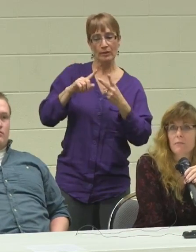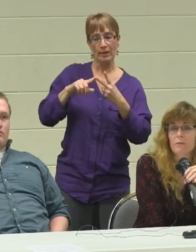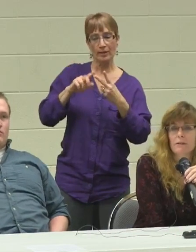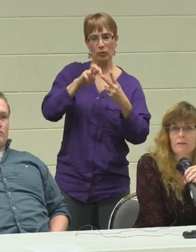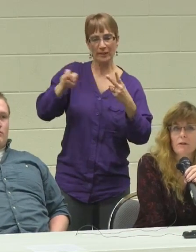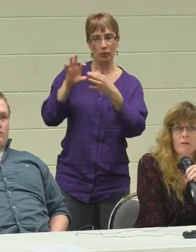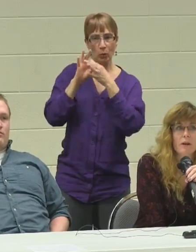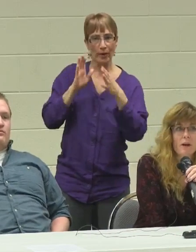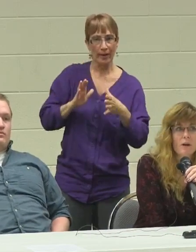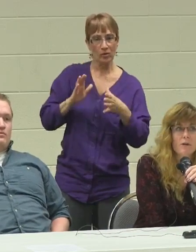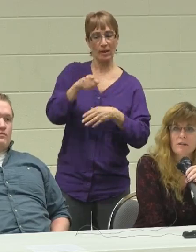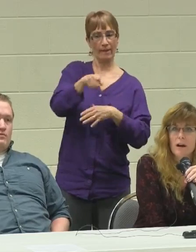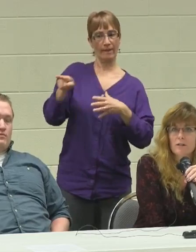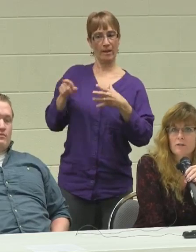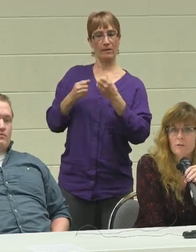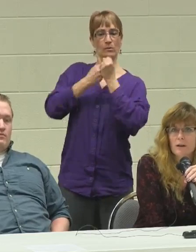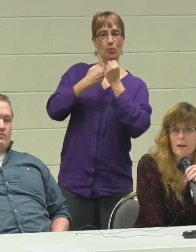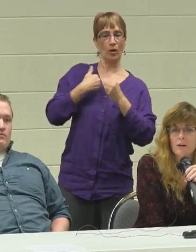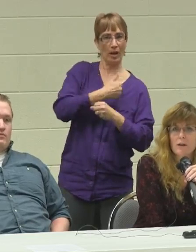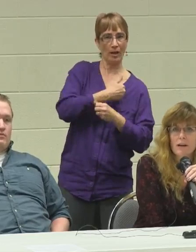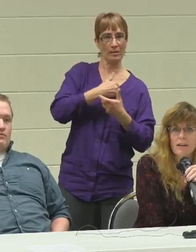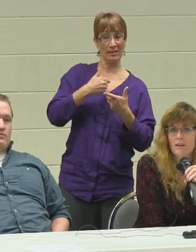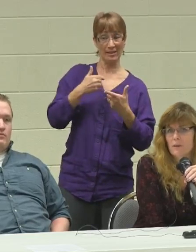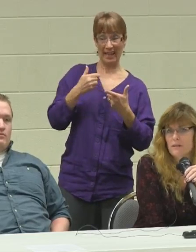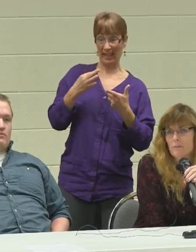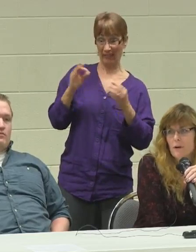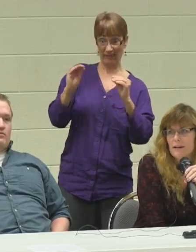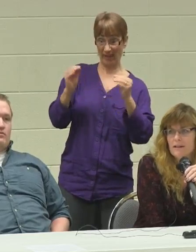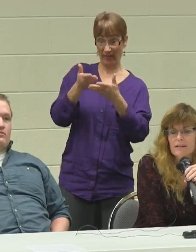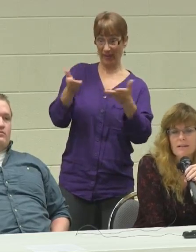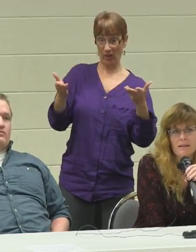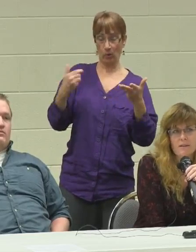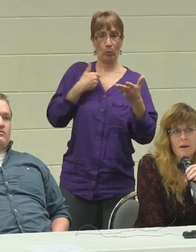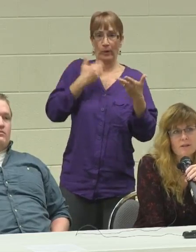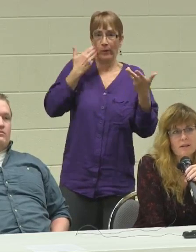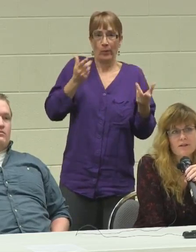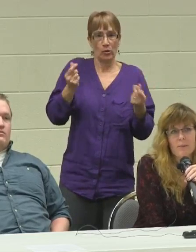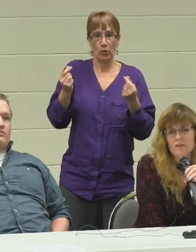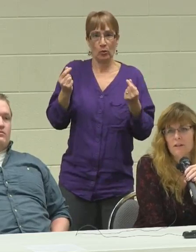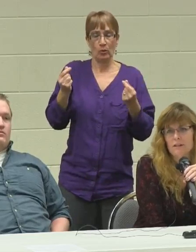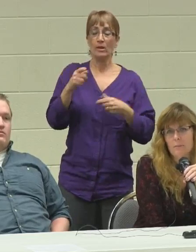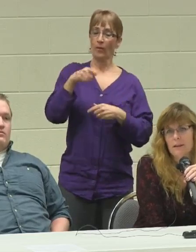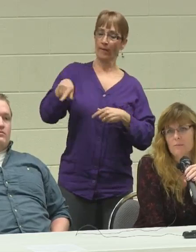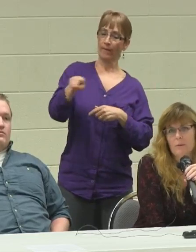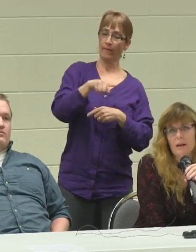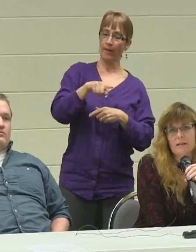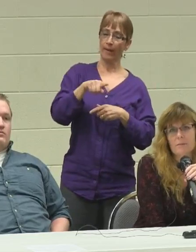we wouldn't have known, who to talk to or where to go. They're the ones that pointed us in the direction of Special Olympics, where we got to meet